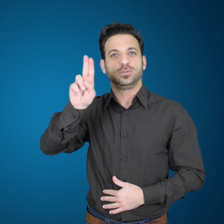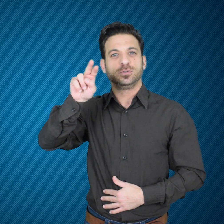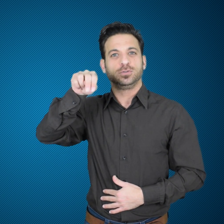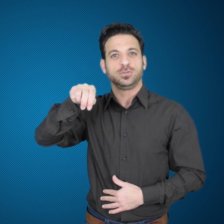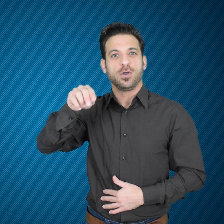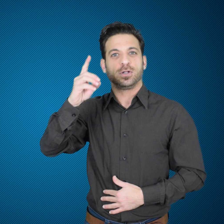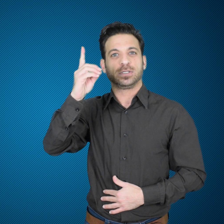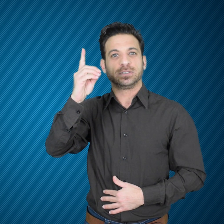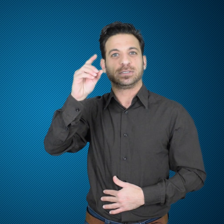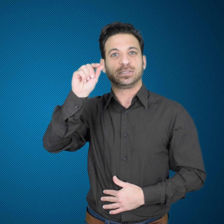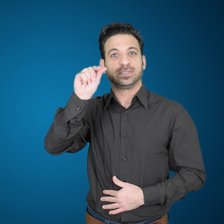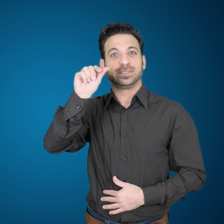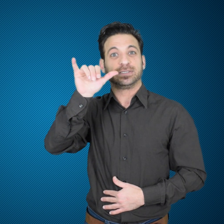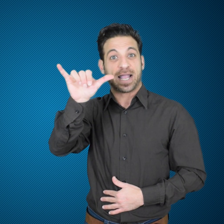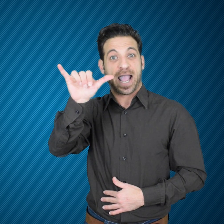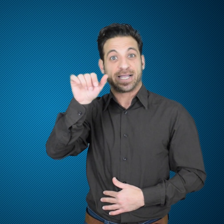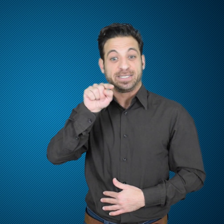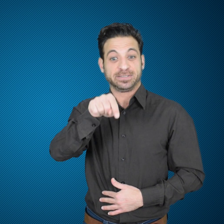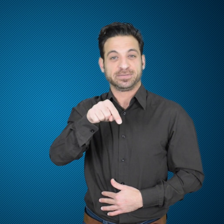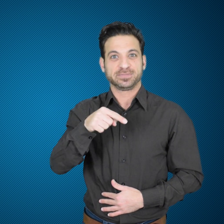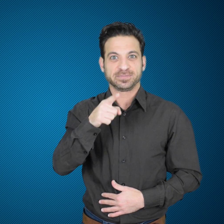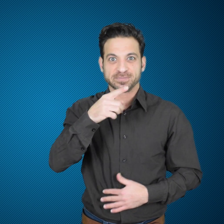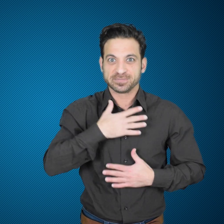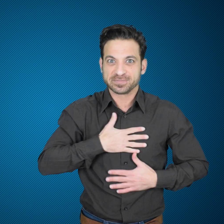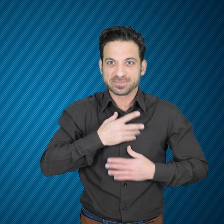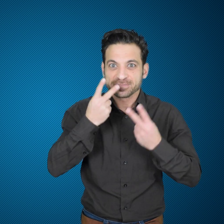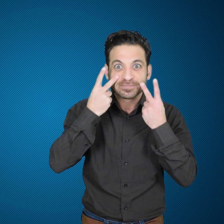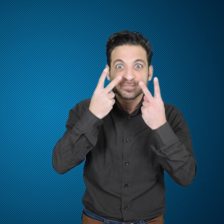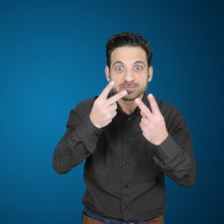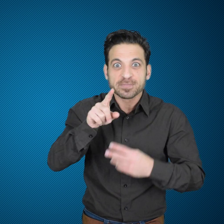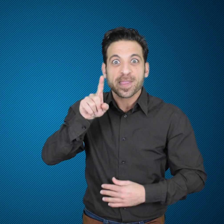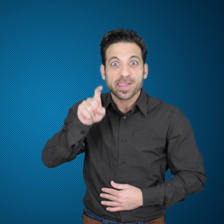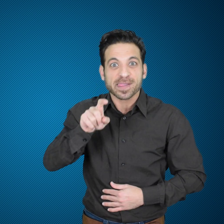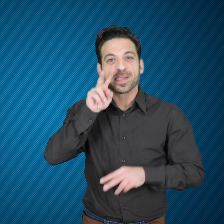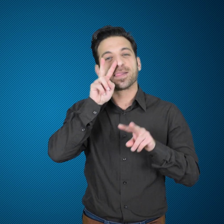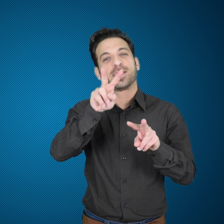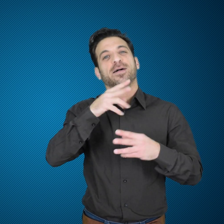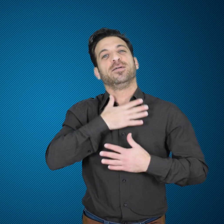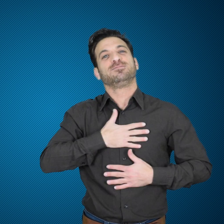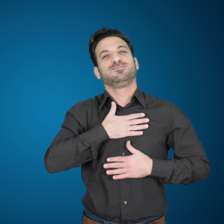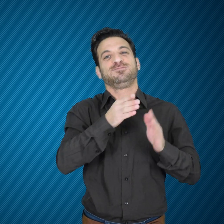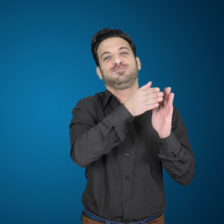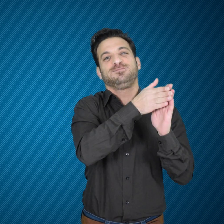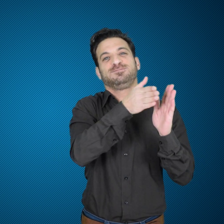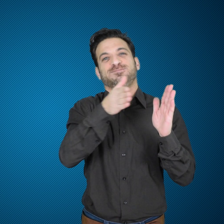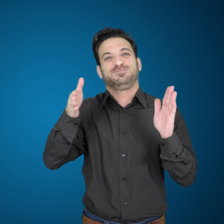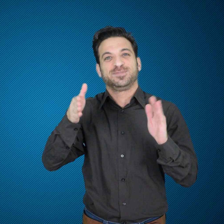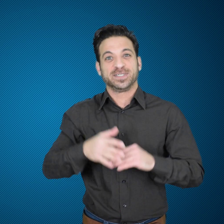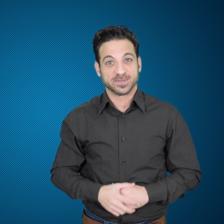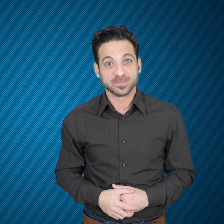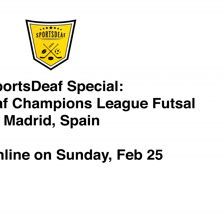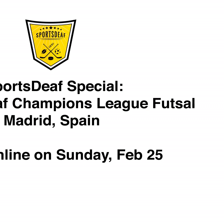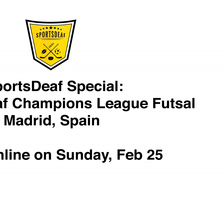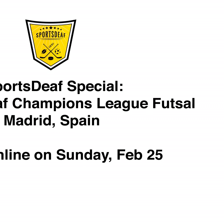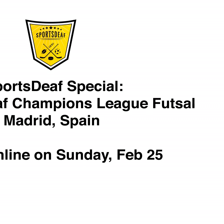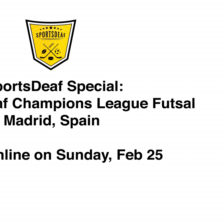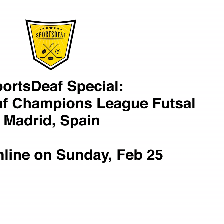Come online to watch and enjoy SportsDeaf: "5th European Deaf Champions League Futsal"!